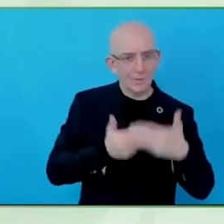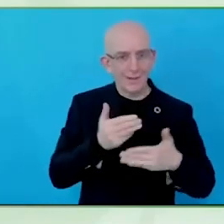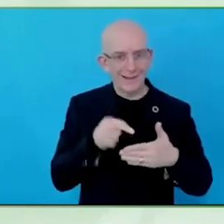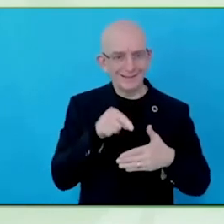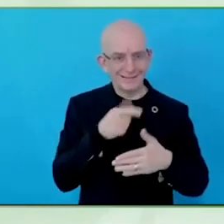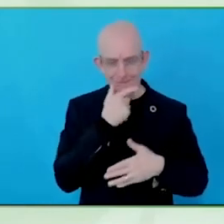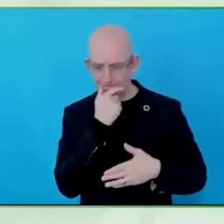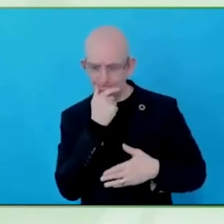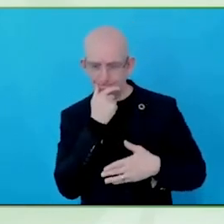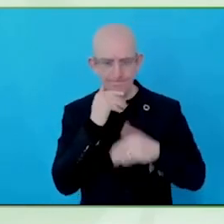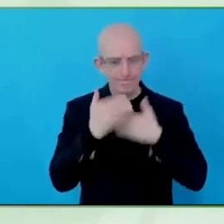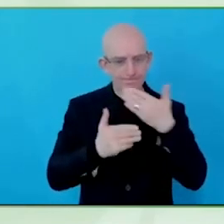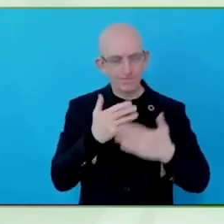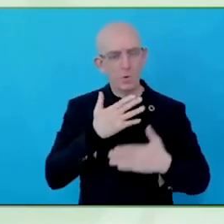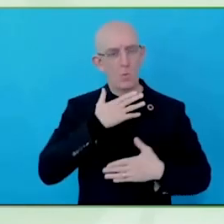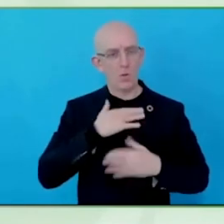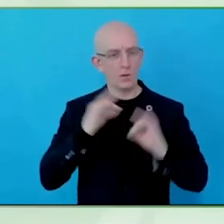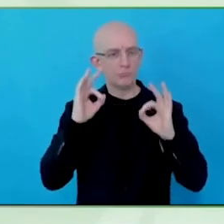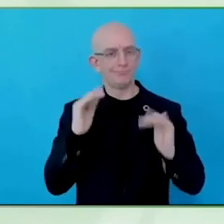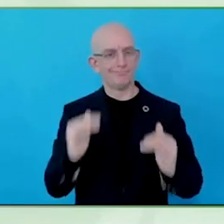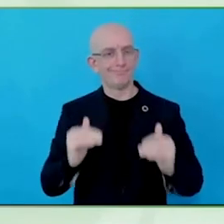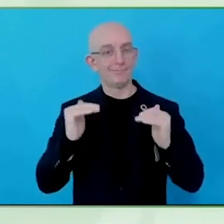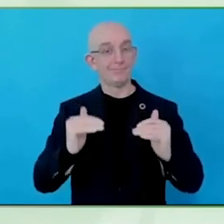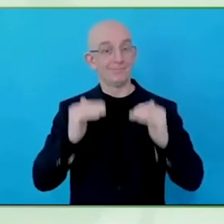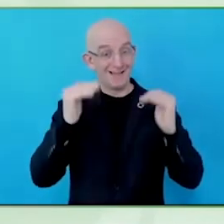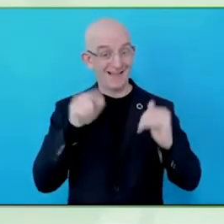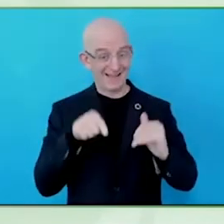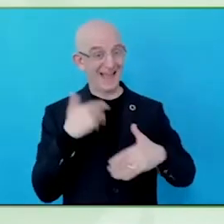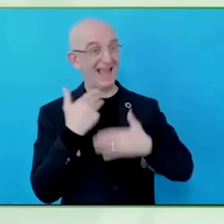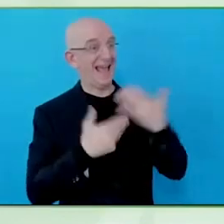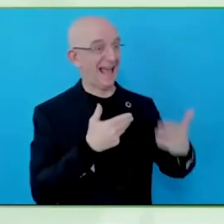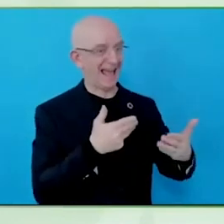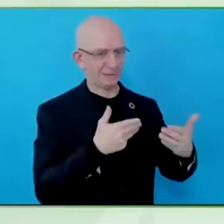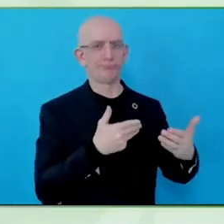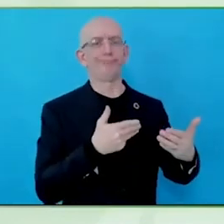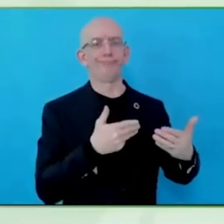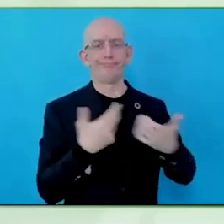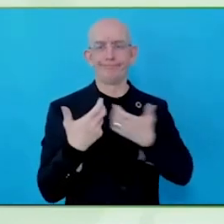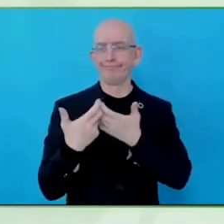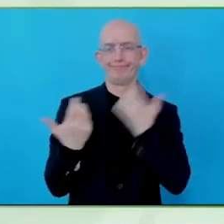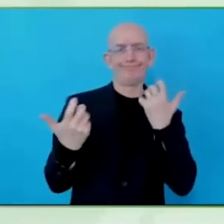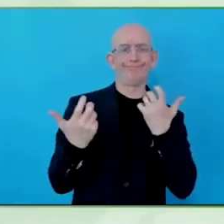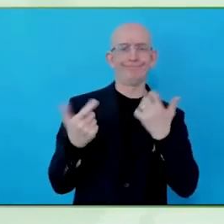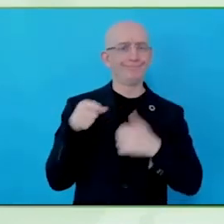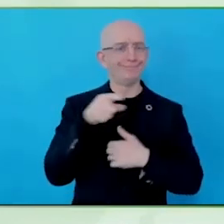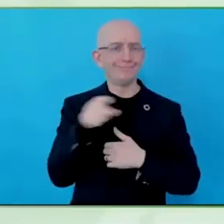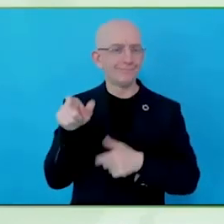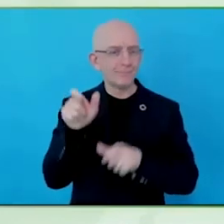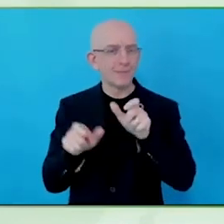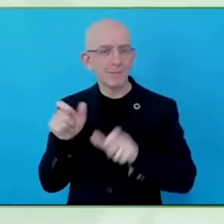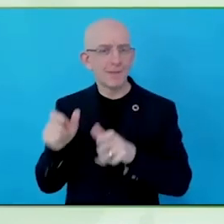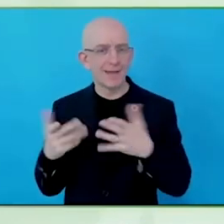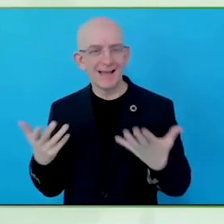with individuals, when we talk about human centred design quite a lot, but human centred design equally often fails people with